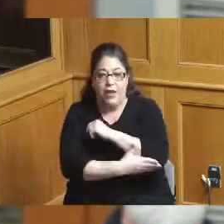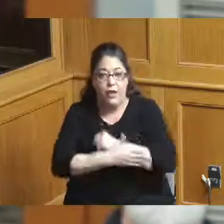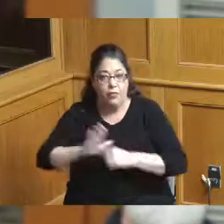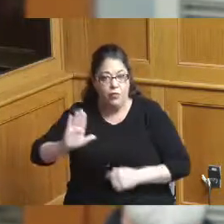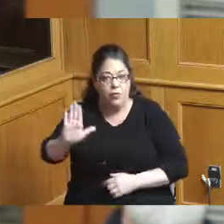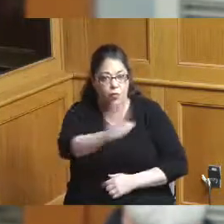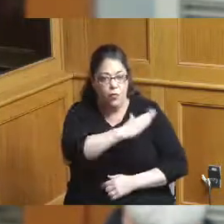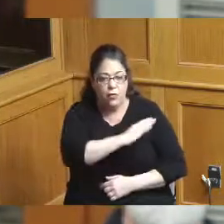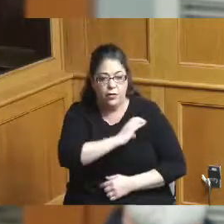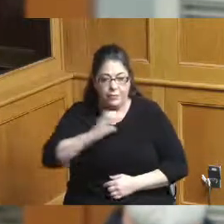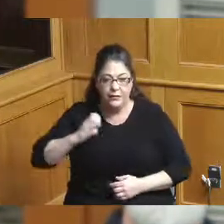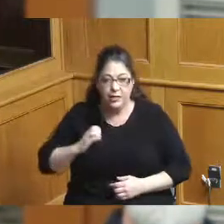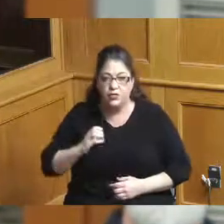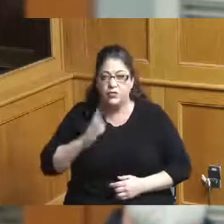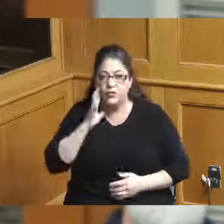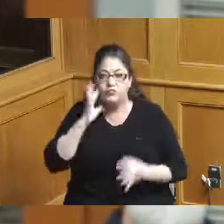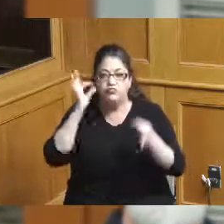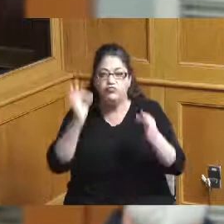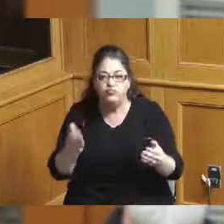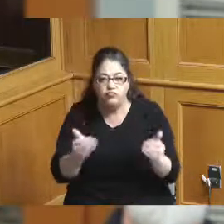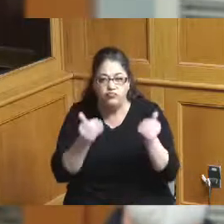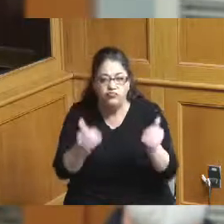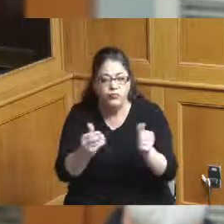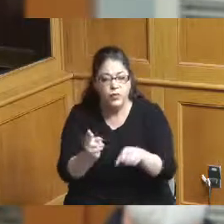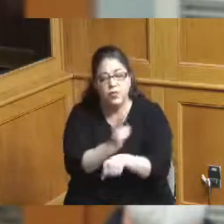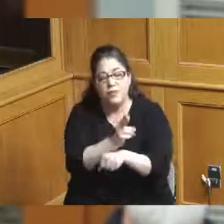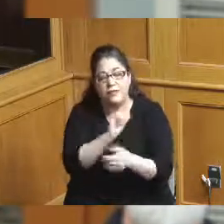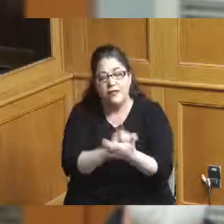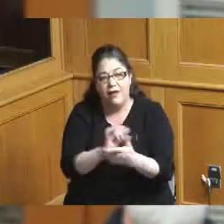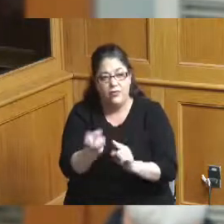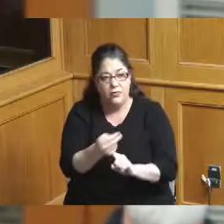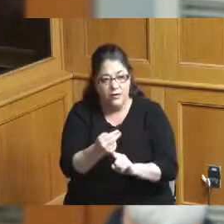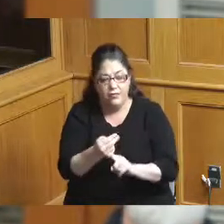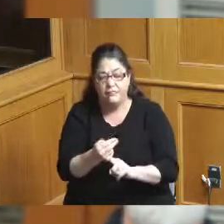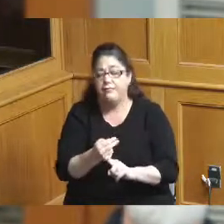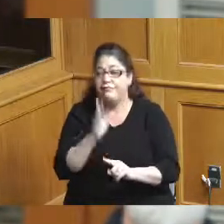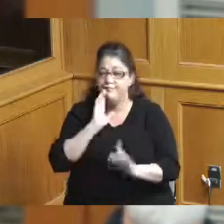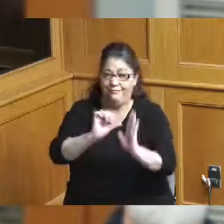on the decision to put the millennium side in play let me underscore the importance of the hotel